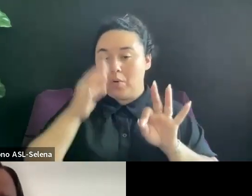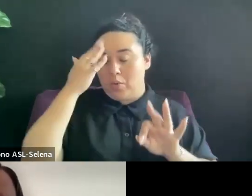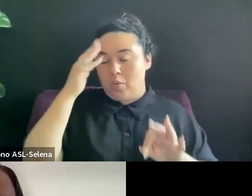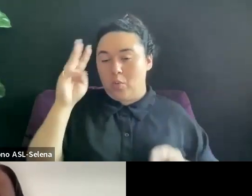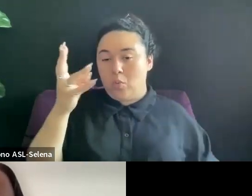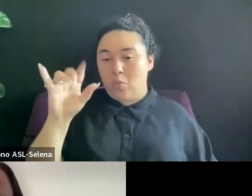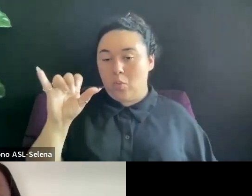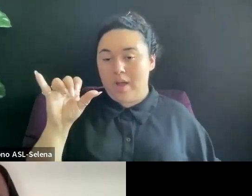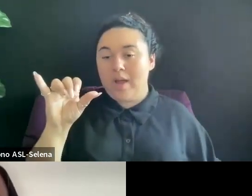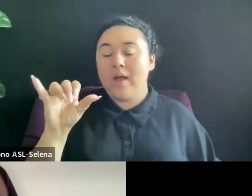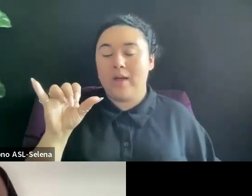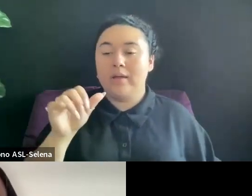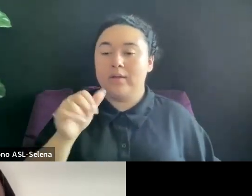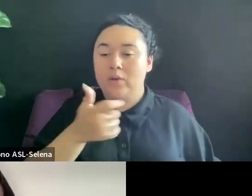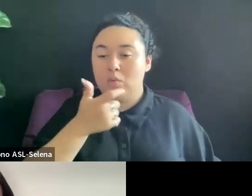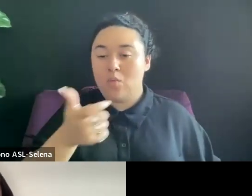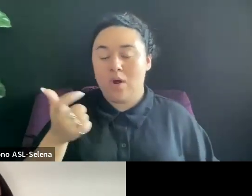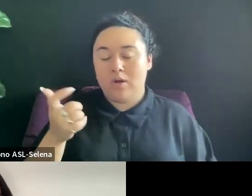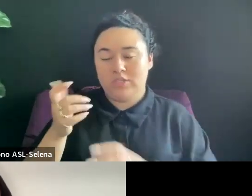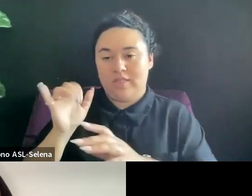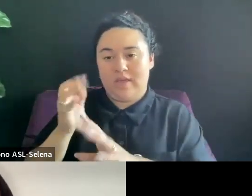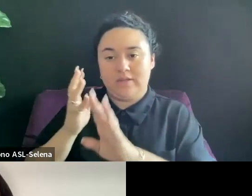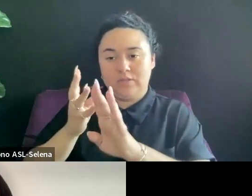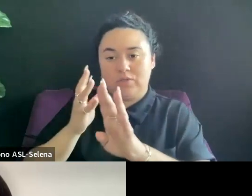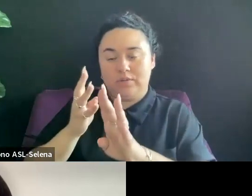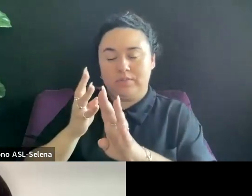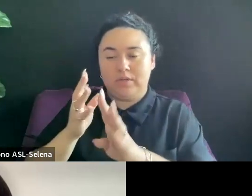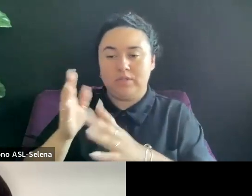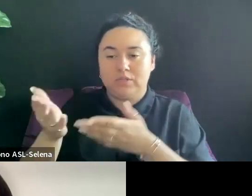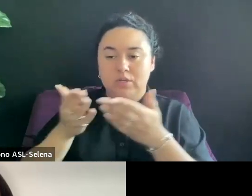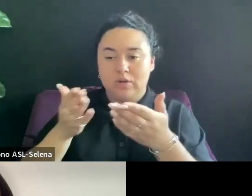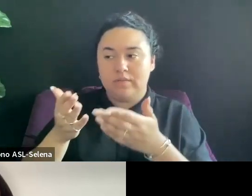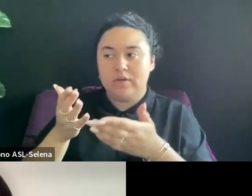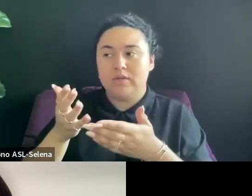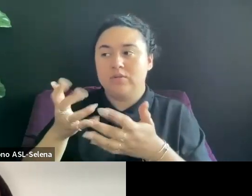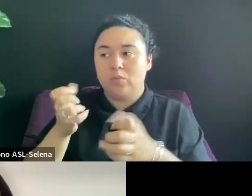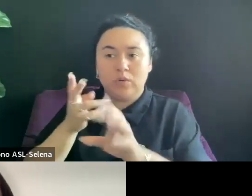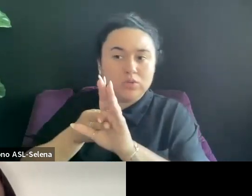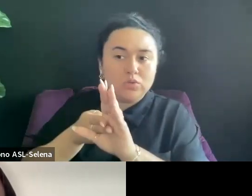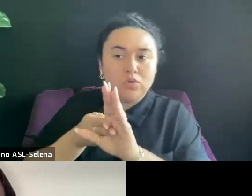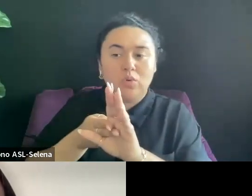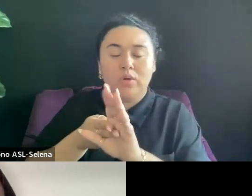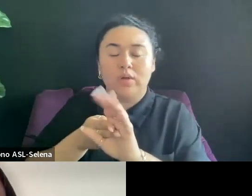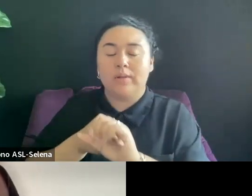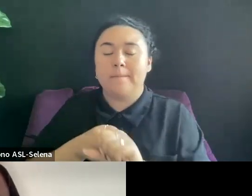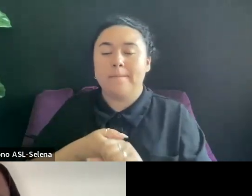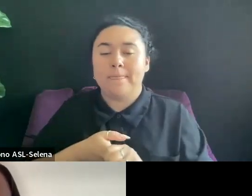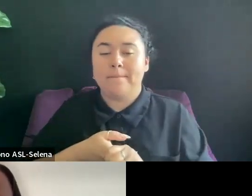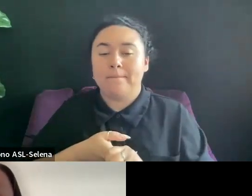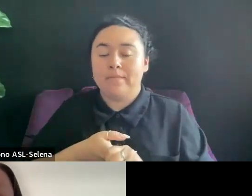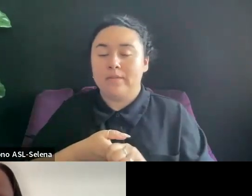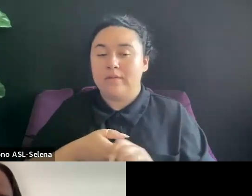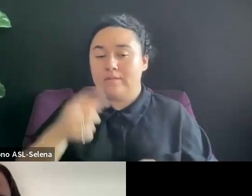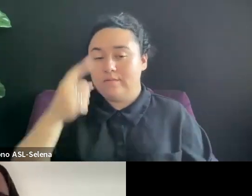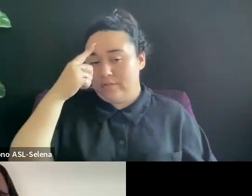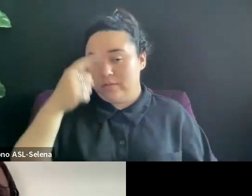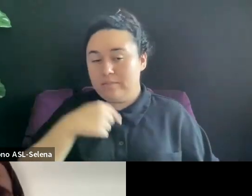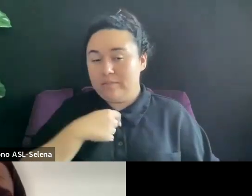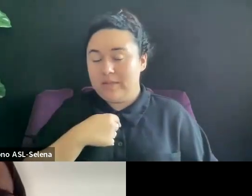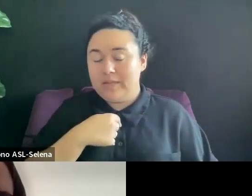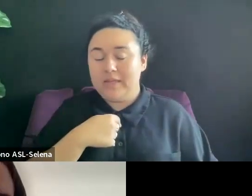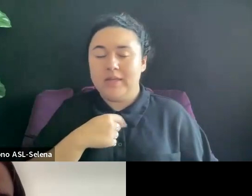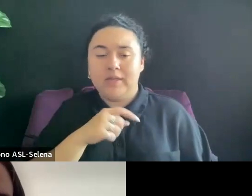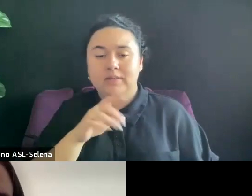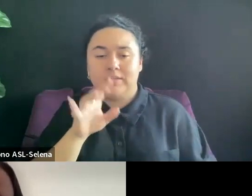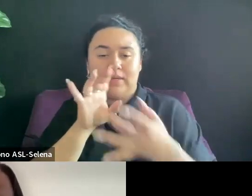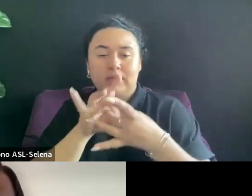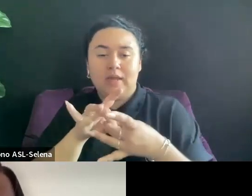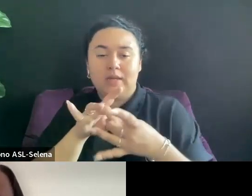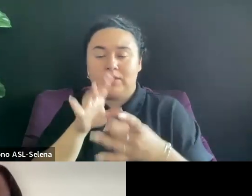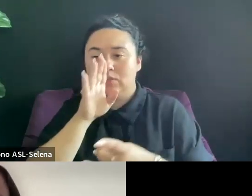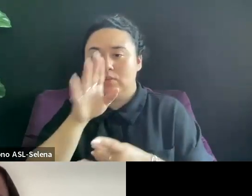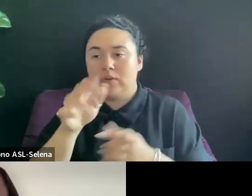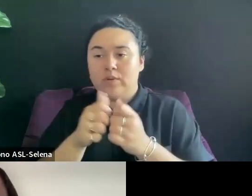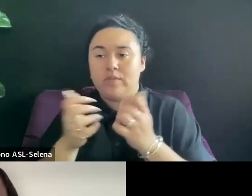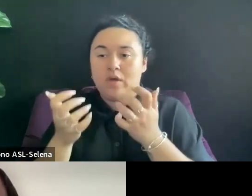I PERSONALLY THINK IT SHOULD BE TO CONNECT DIRECTLY WITH AN AUDIENCE THAT YOU WANT TO CONNECT WITH